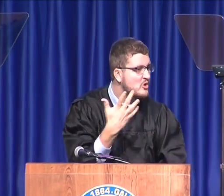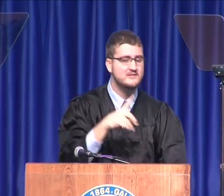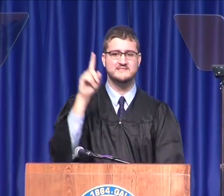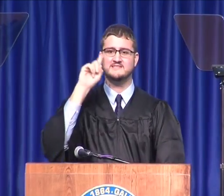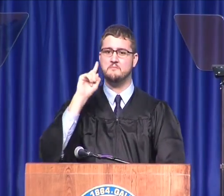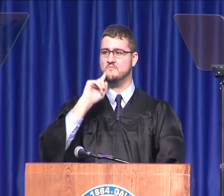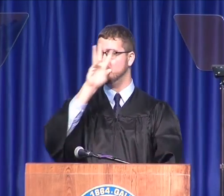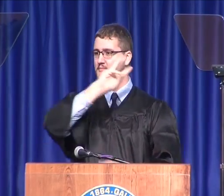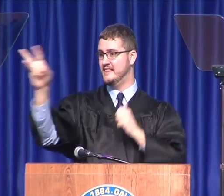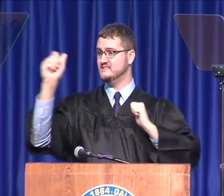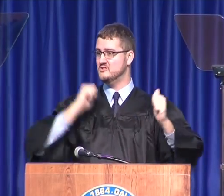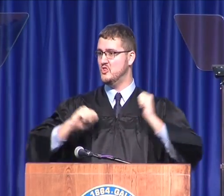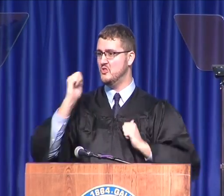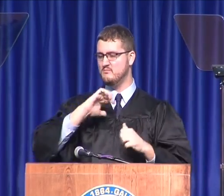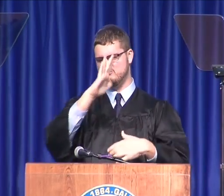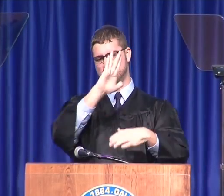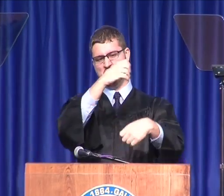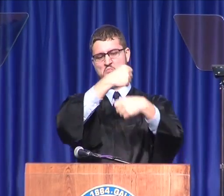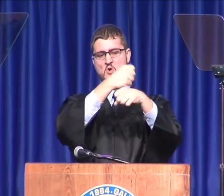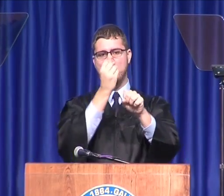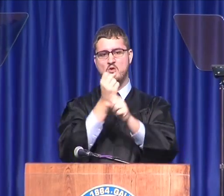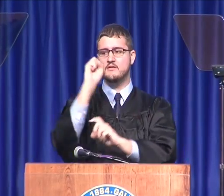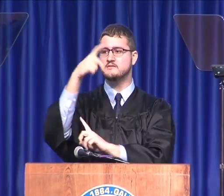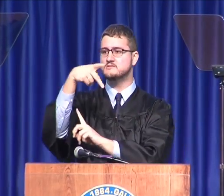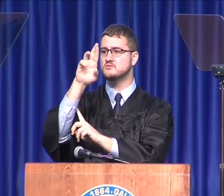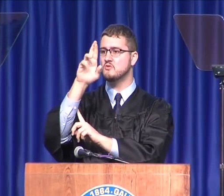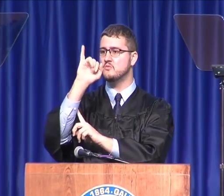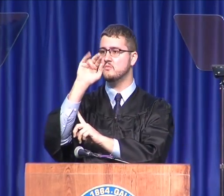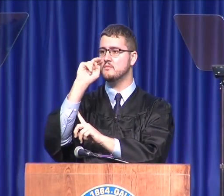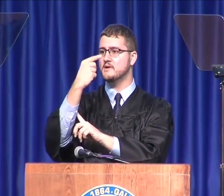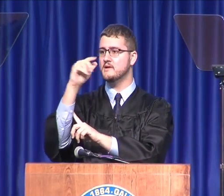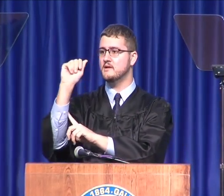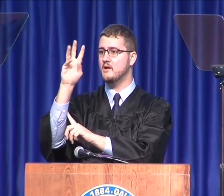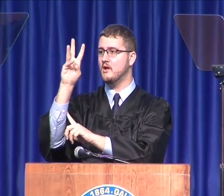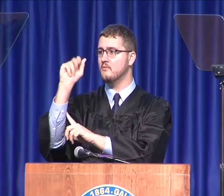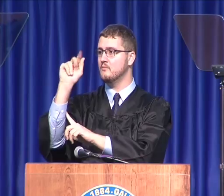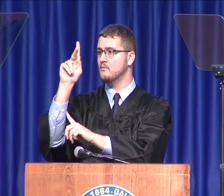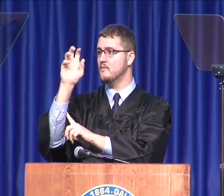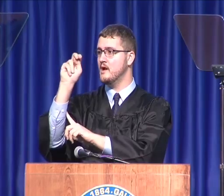[Trevor] And this is being performed by Deaf West Theatre. [Trevor] From their production of 'Spring Awakening'.